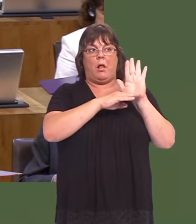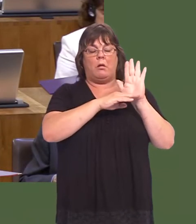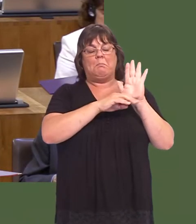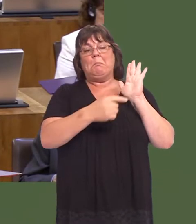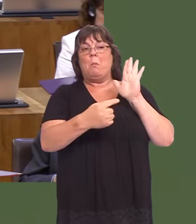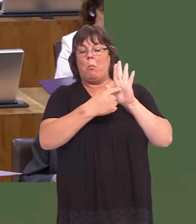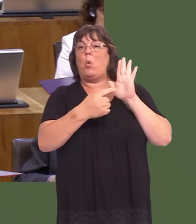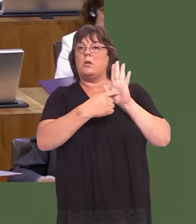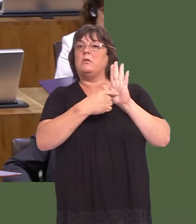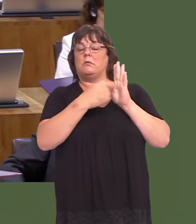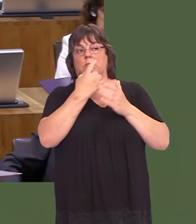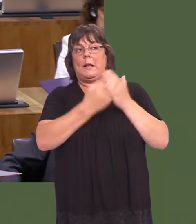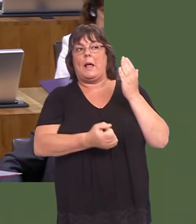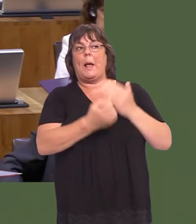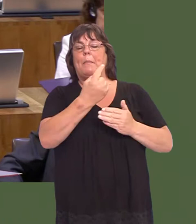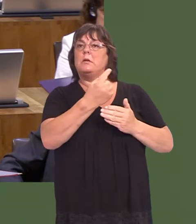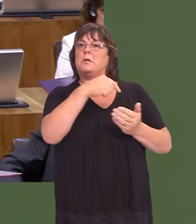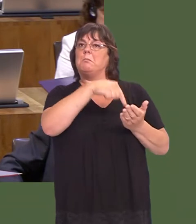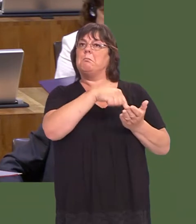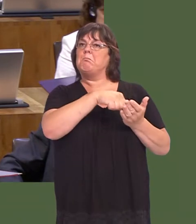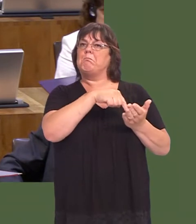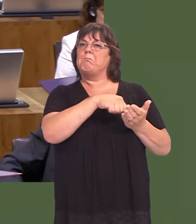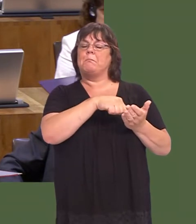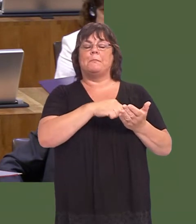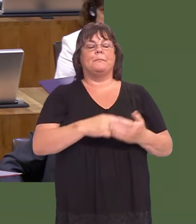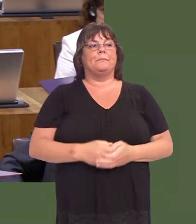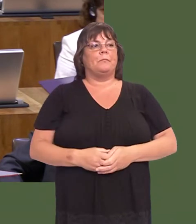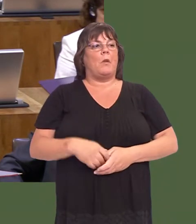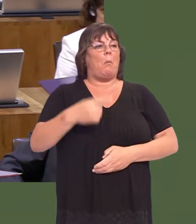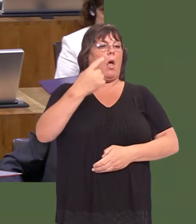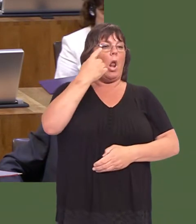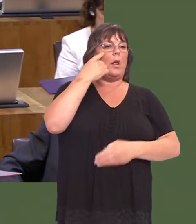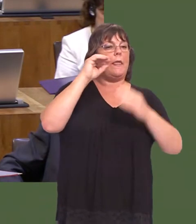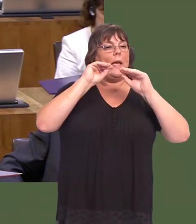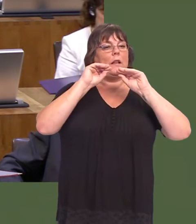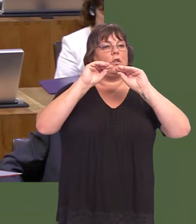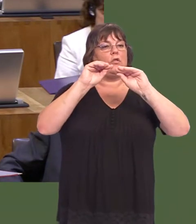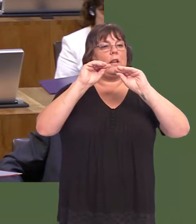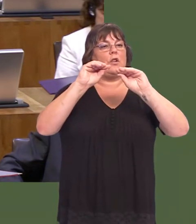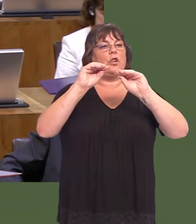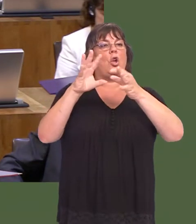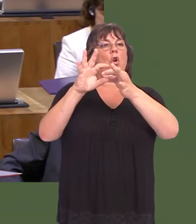that does happen, because weíve been looking at the educational consortia model, and weíve